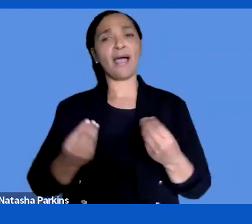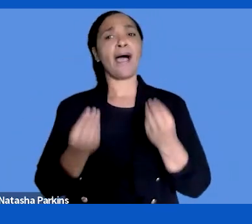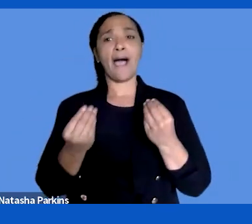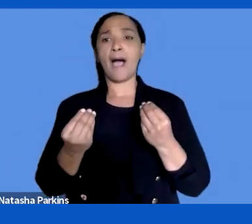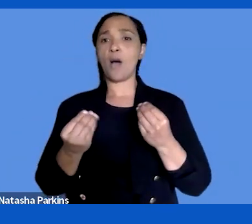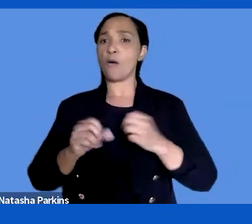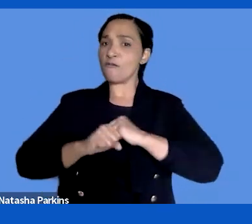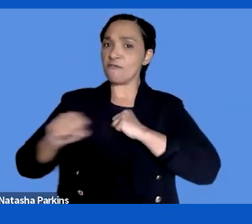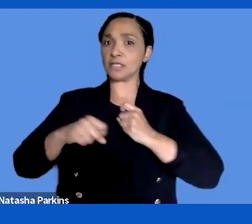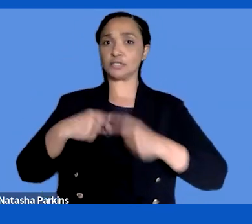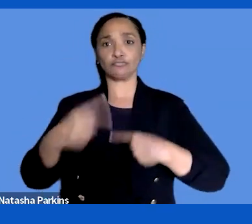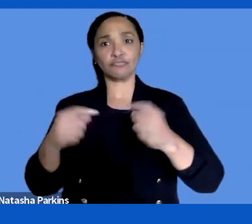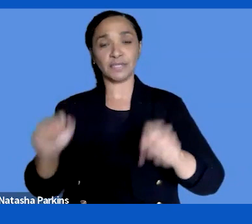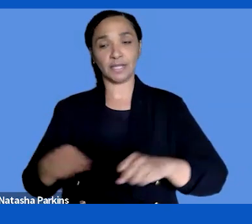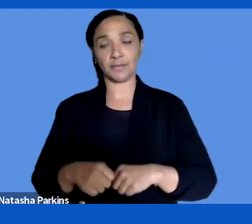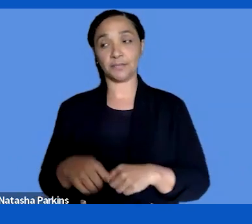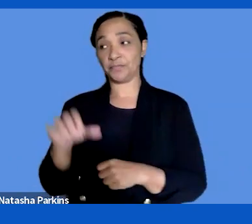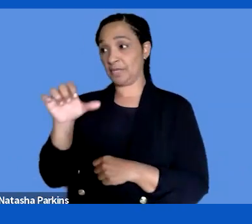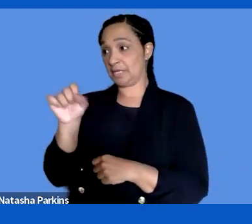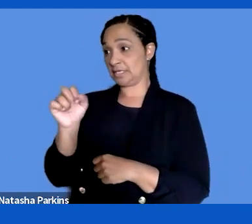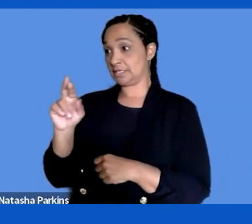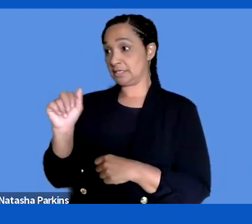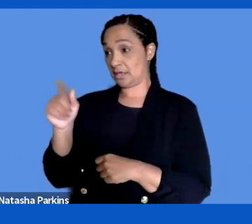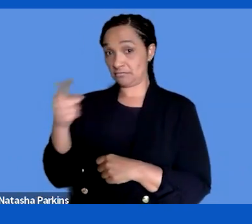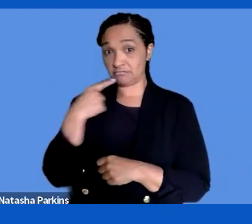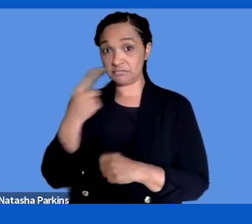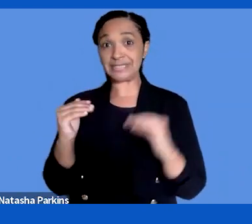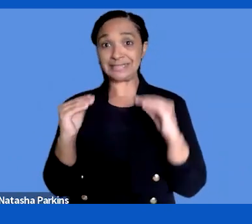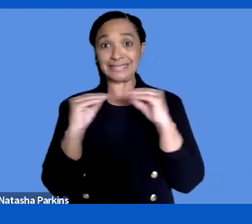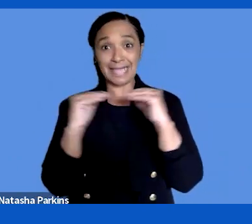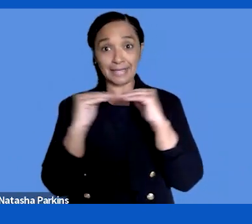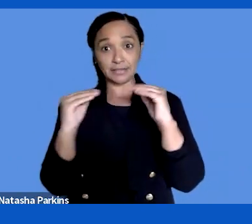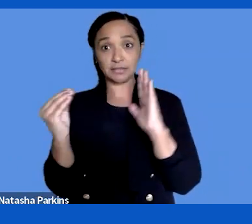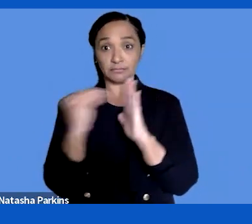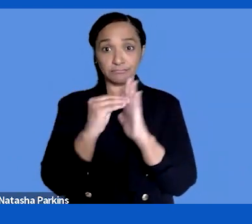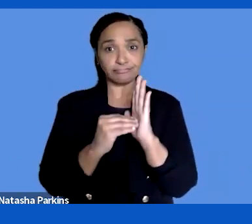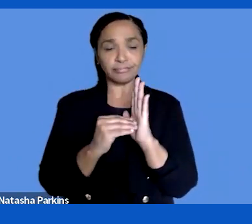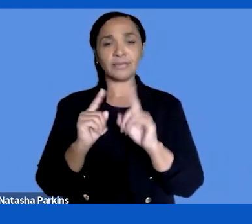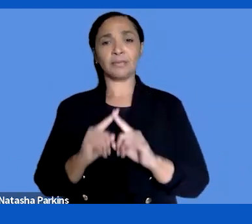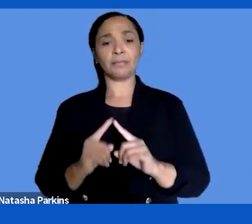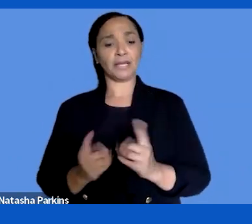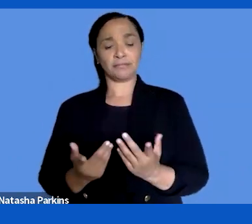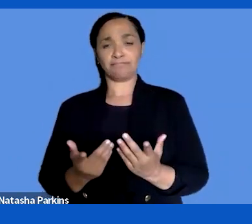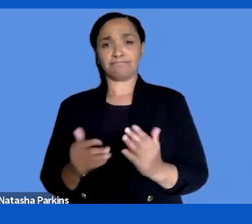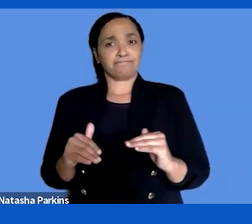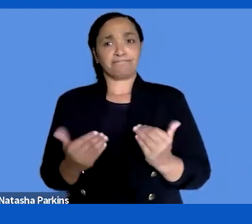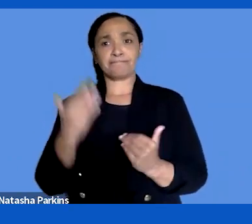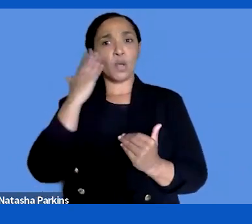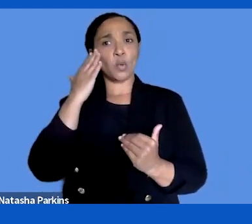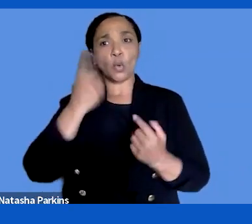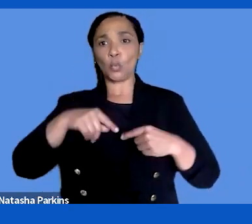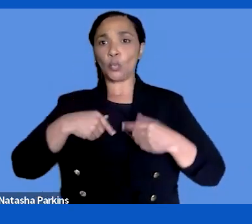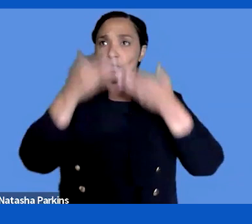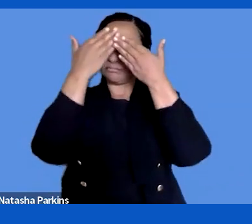standards before. How can we make sure we have this broad understanding even though standards